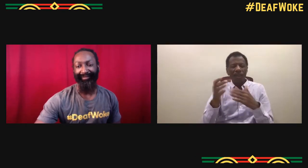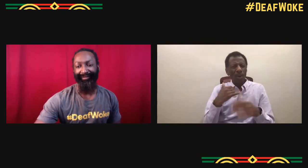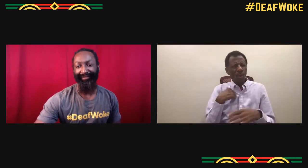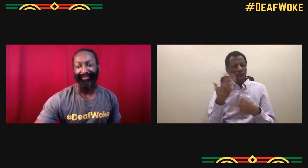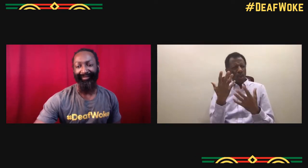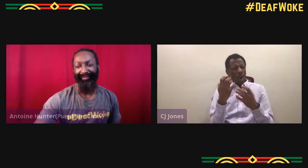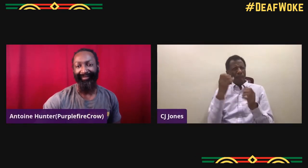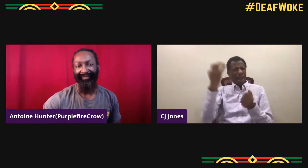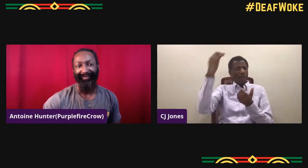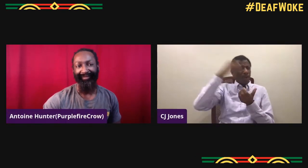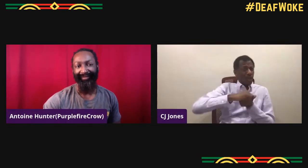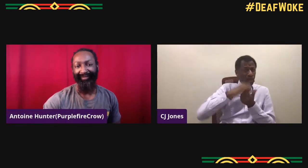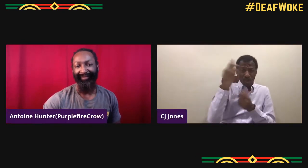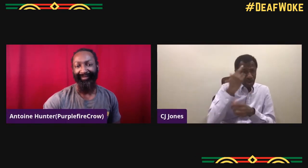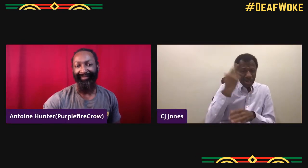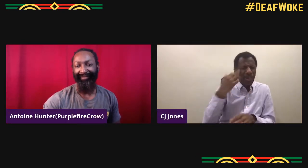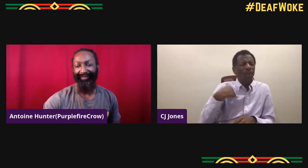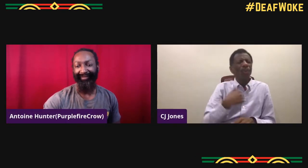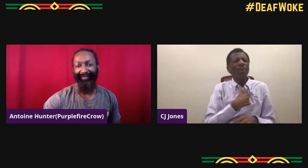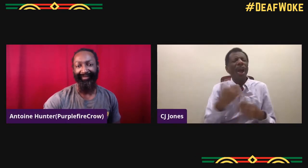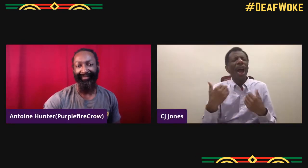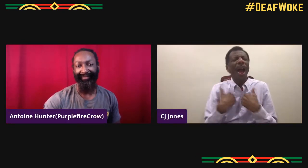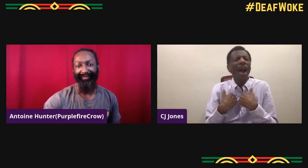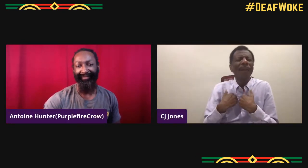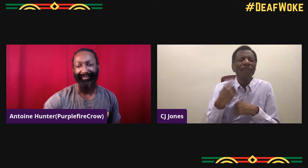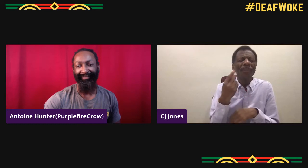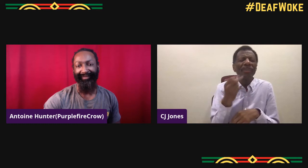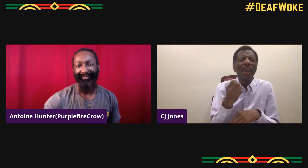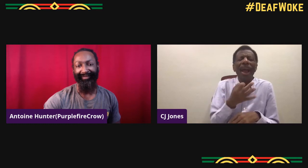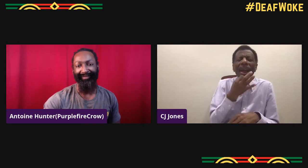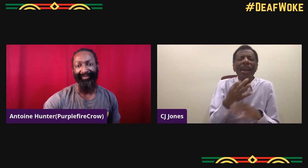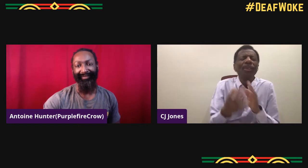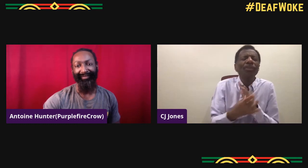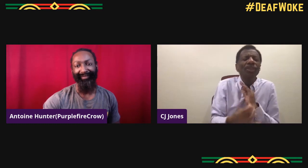where we can partner and make films in everything, videography.